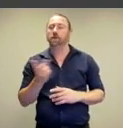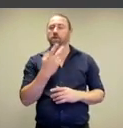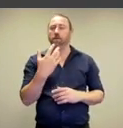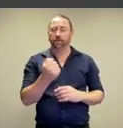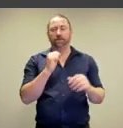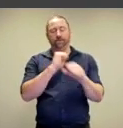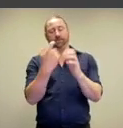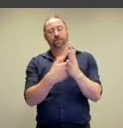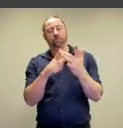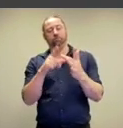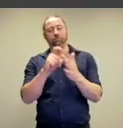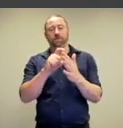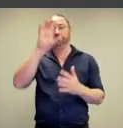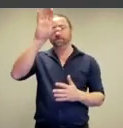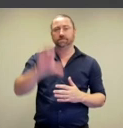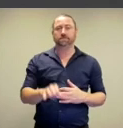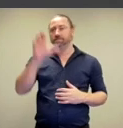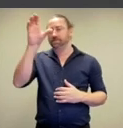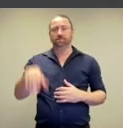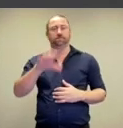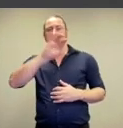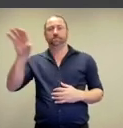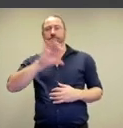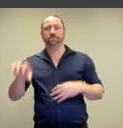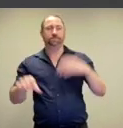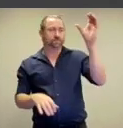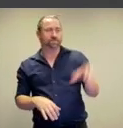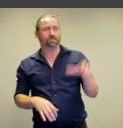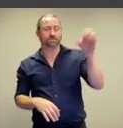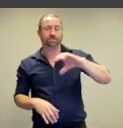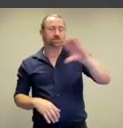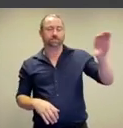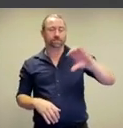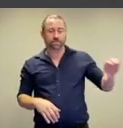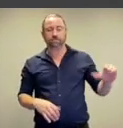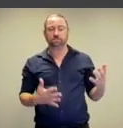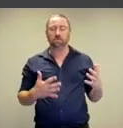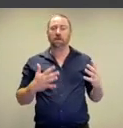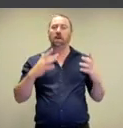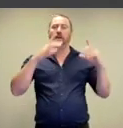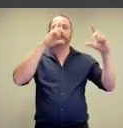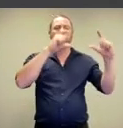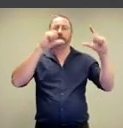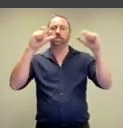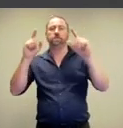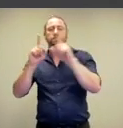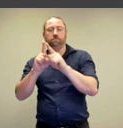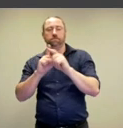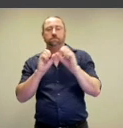both of them are arranged in a grid. They repeat the same photographic